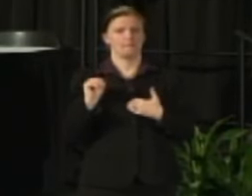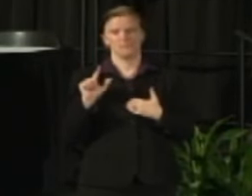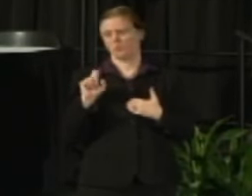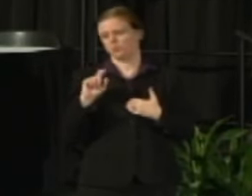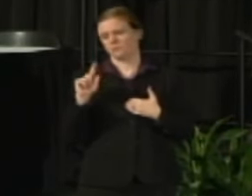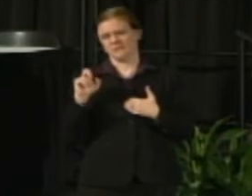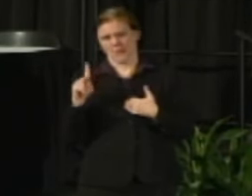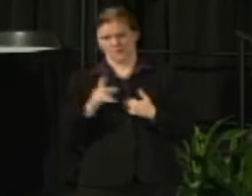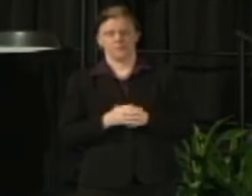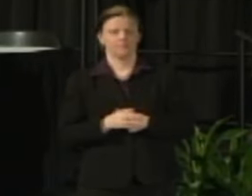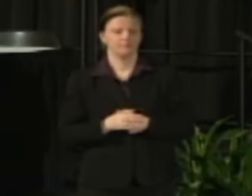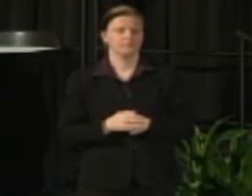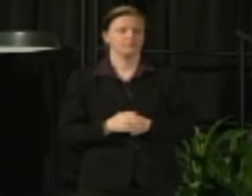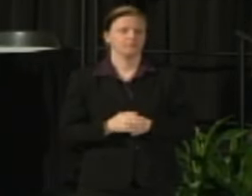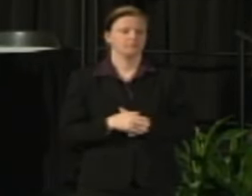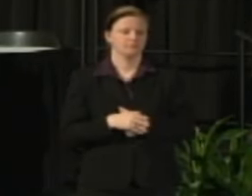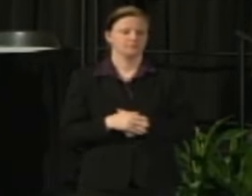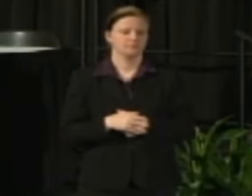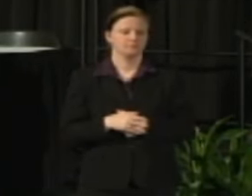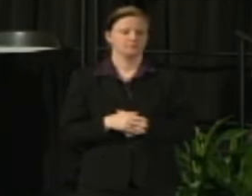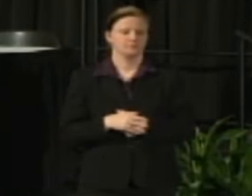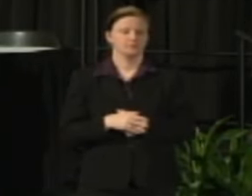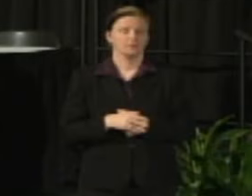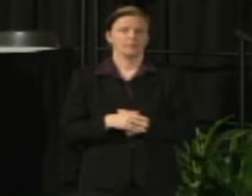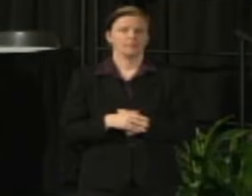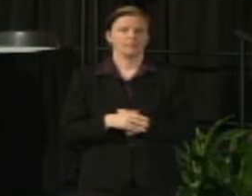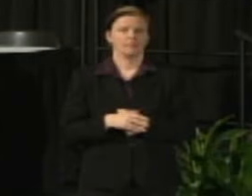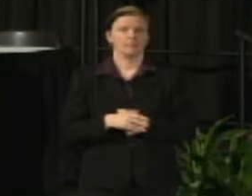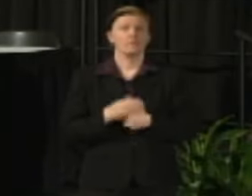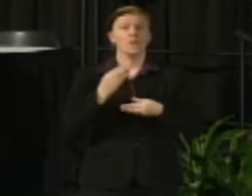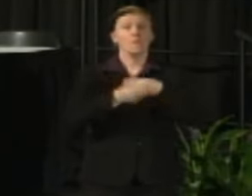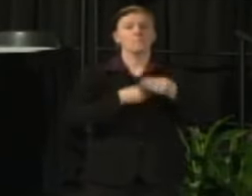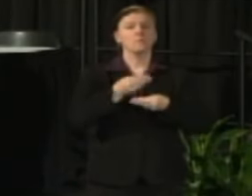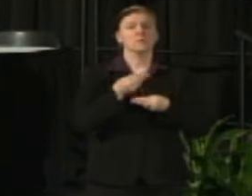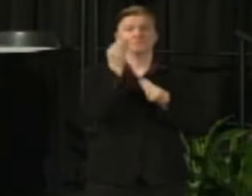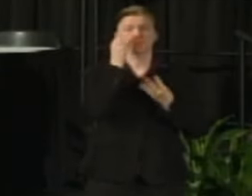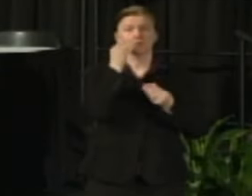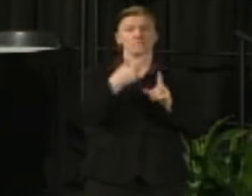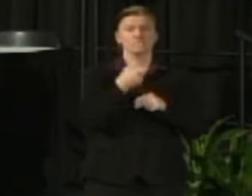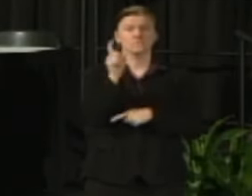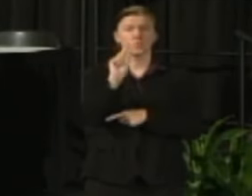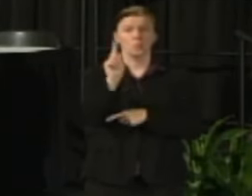The go-to place for information on the budget is found right off of our home page.